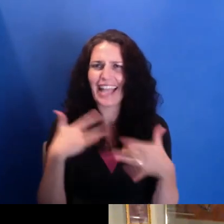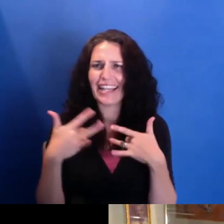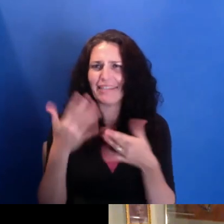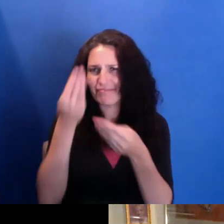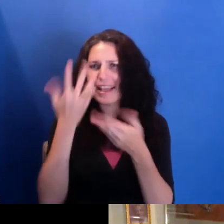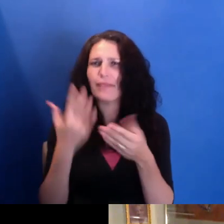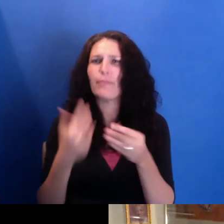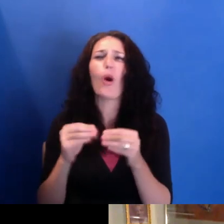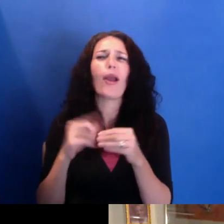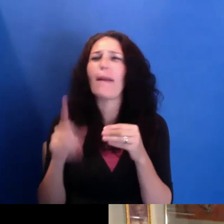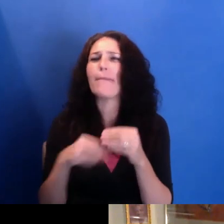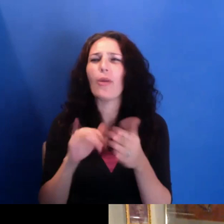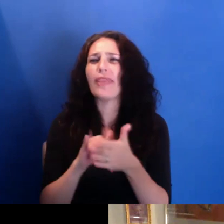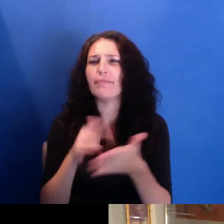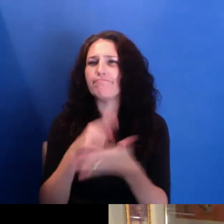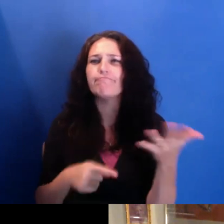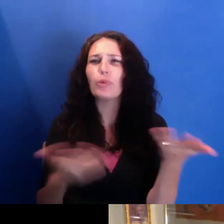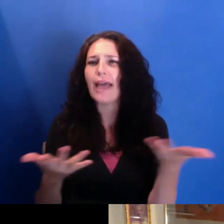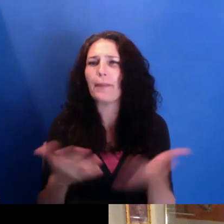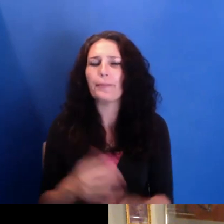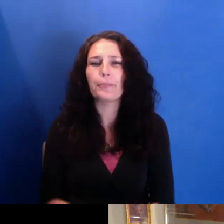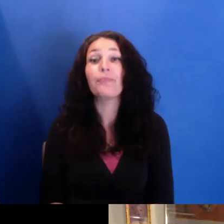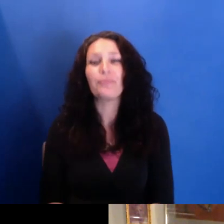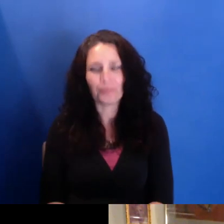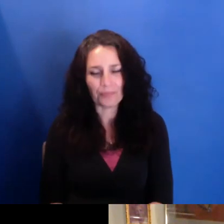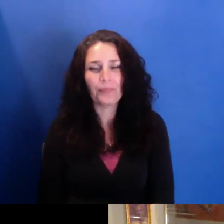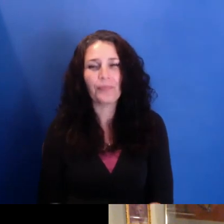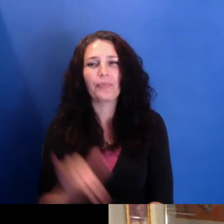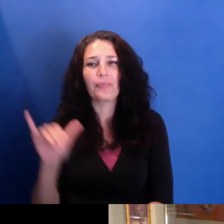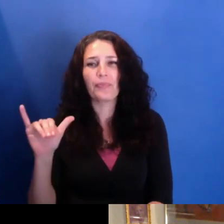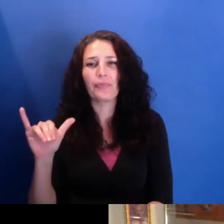What is that? Sure. Well, the New Negress Film Society was founded, I believe,